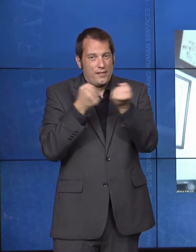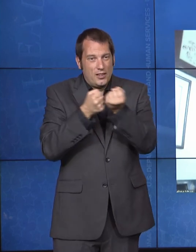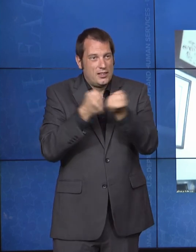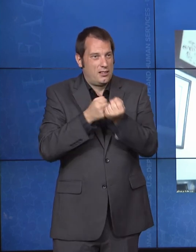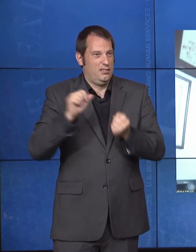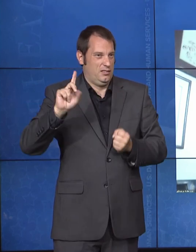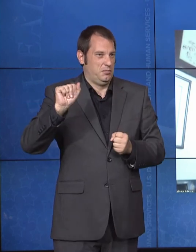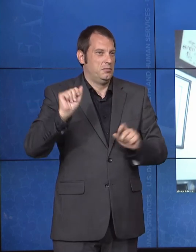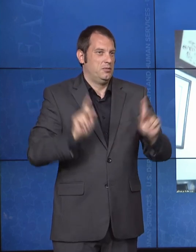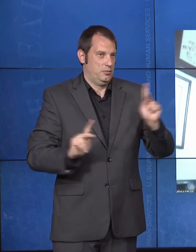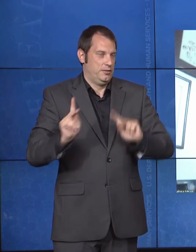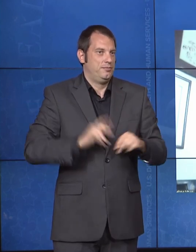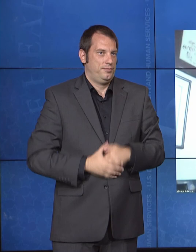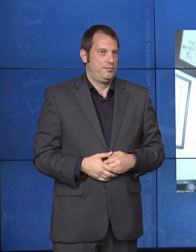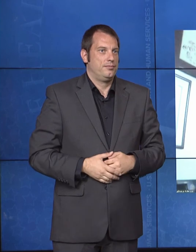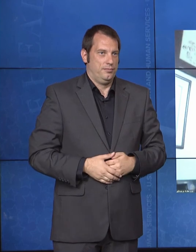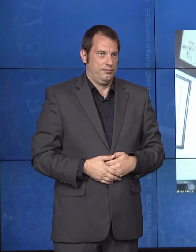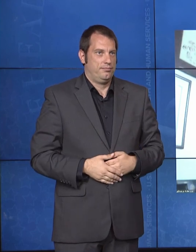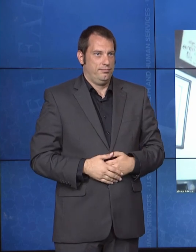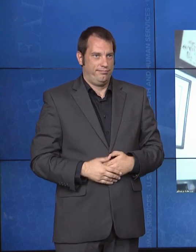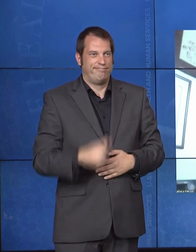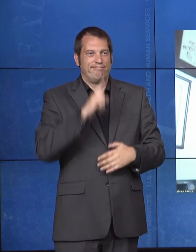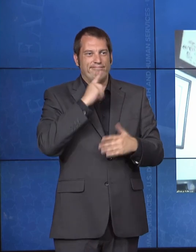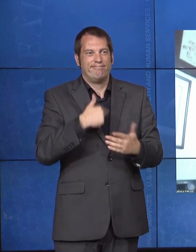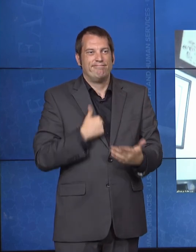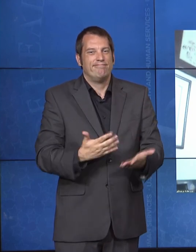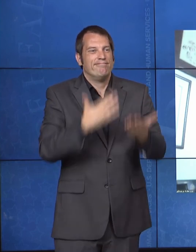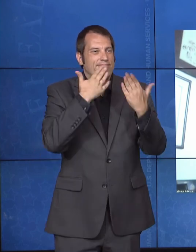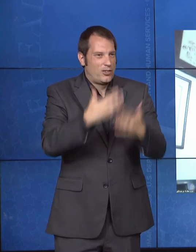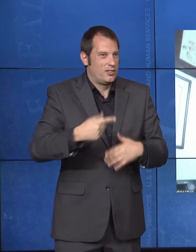said, very, very grateful to spend some time today with you recognizing the achievements